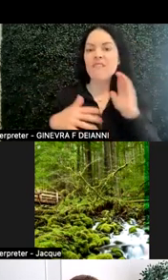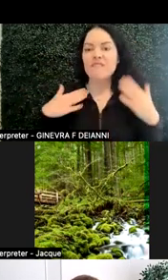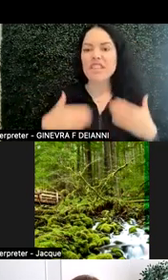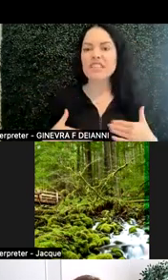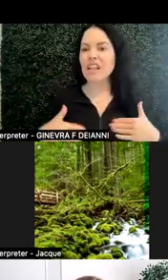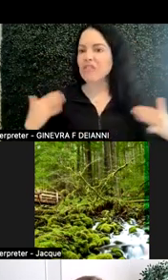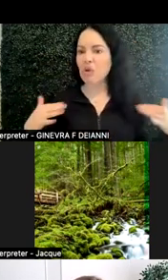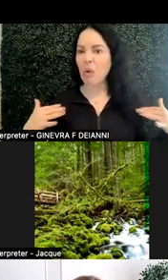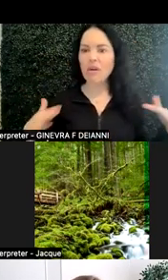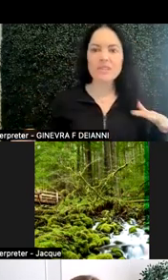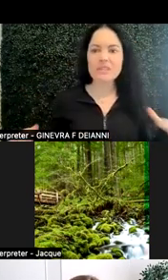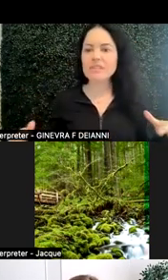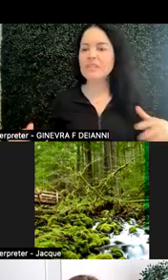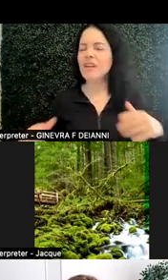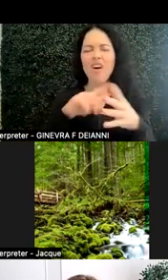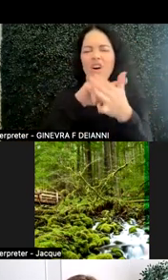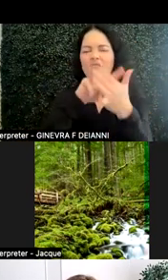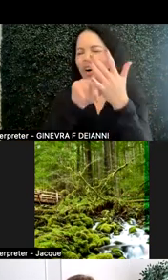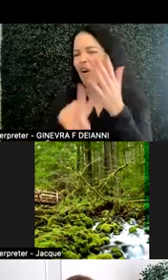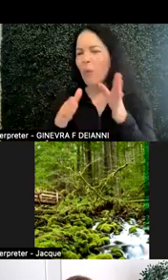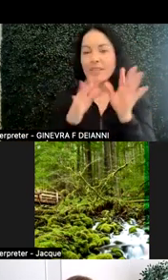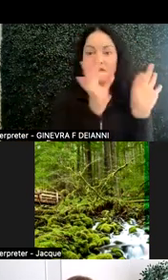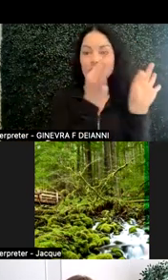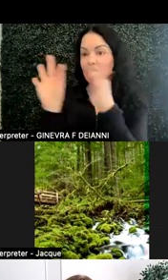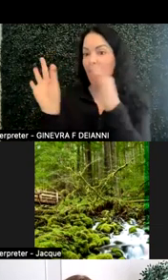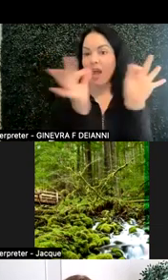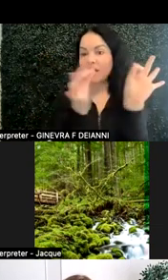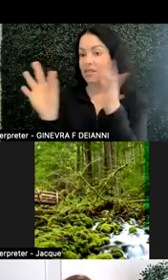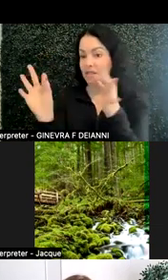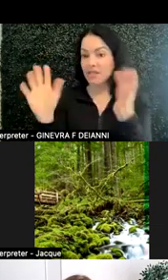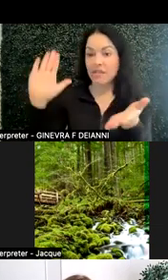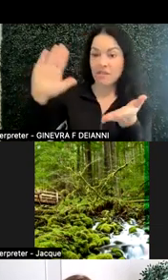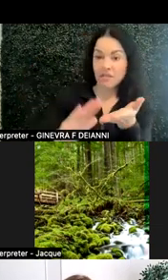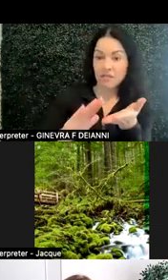all varieties of ways of distractions. Can they be minimized?